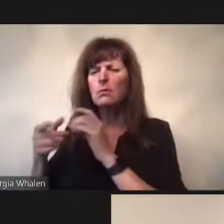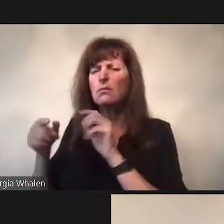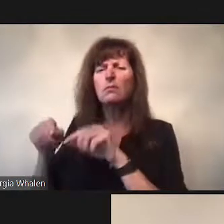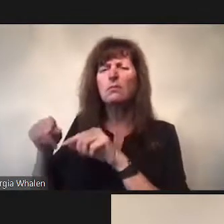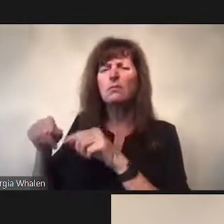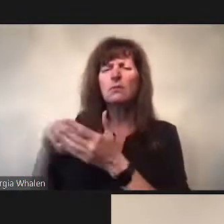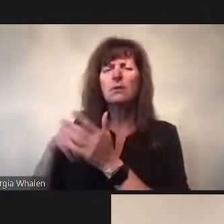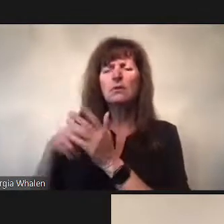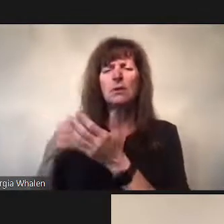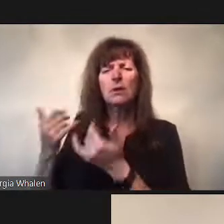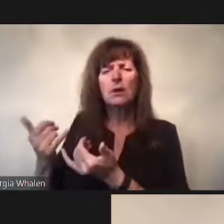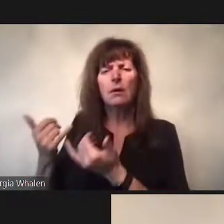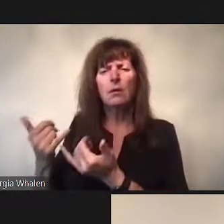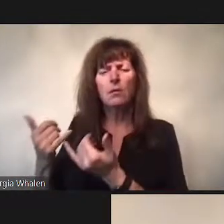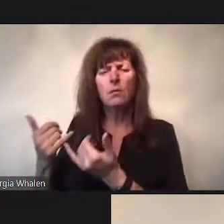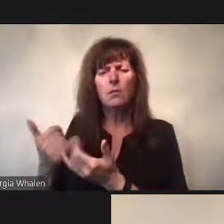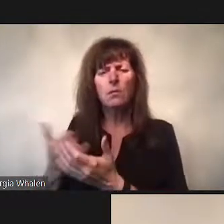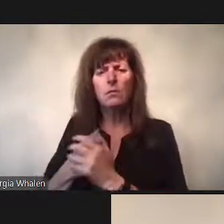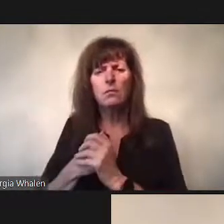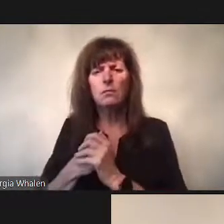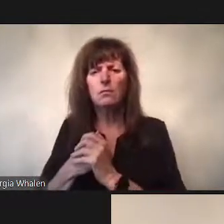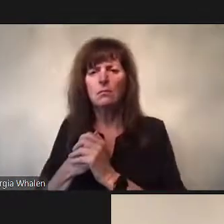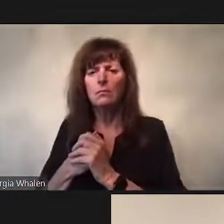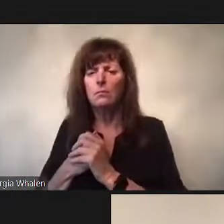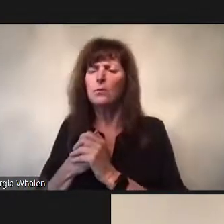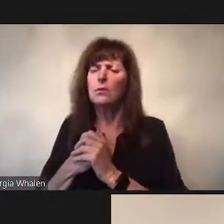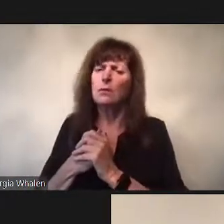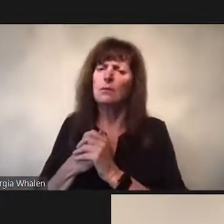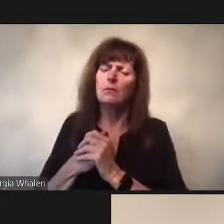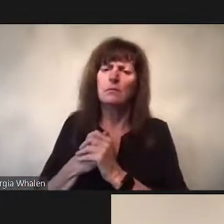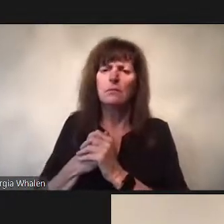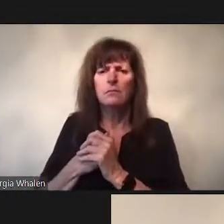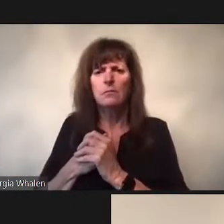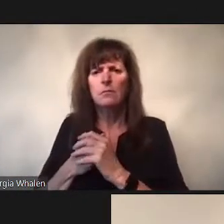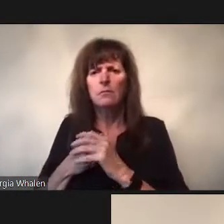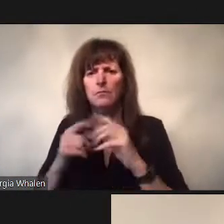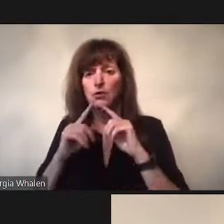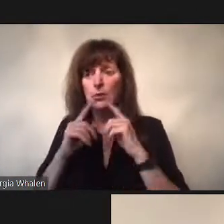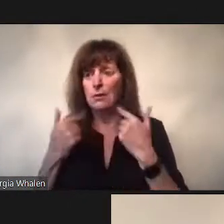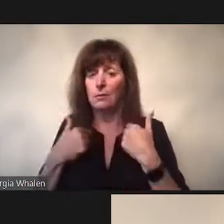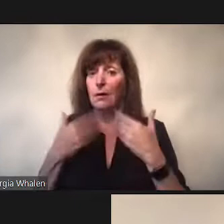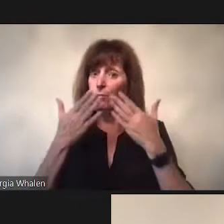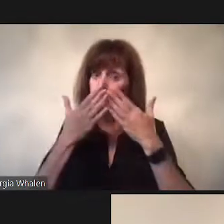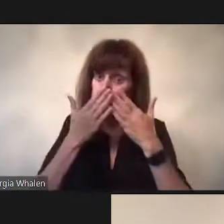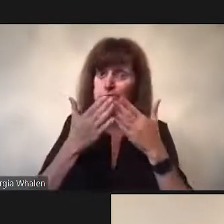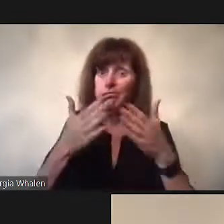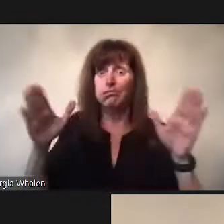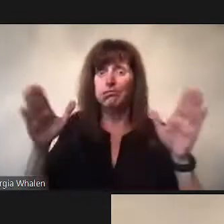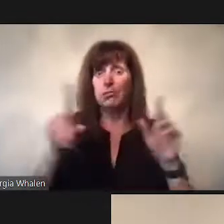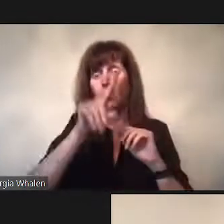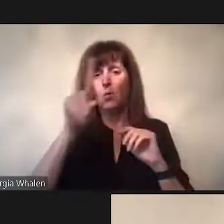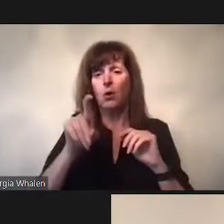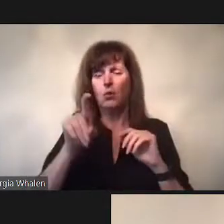or be in community with others